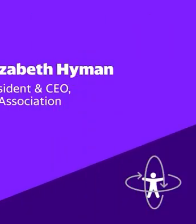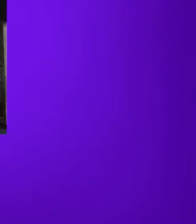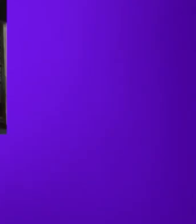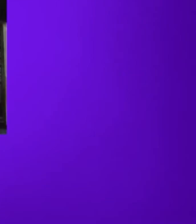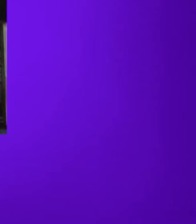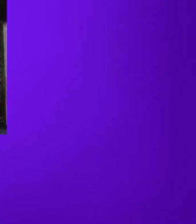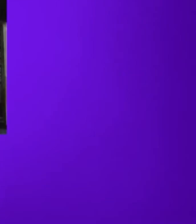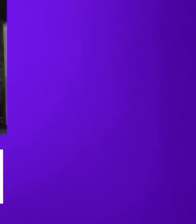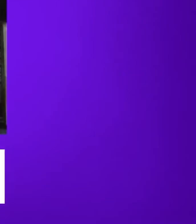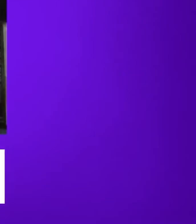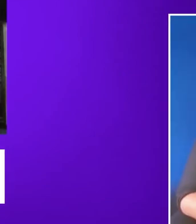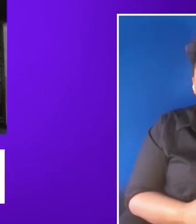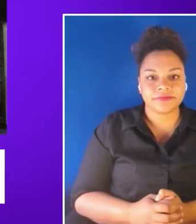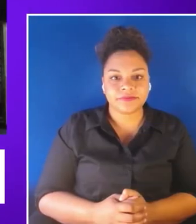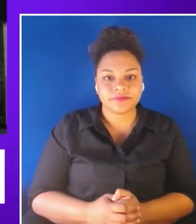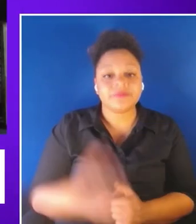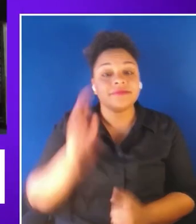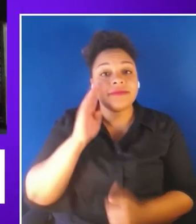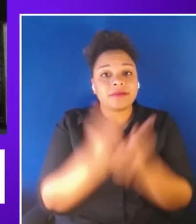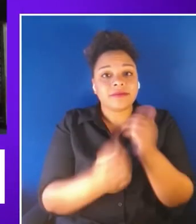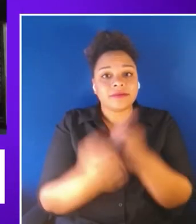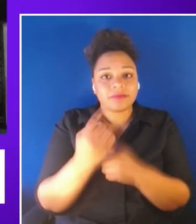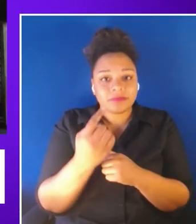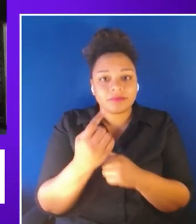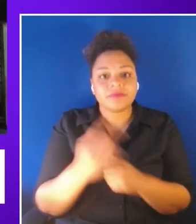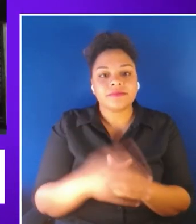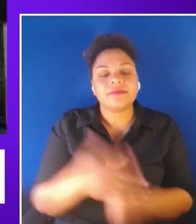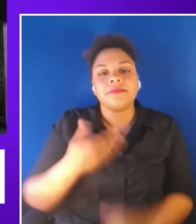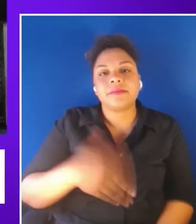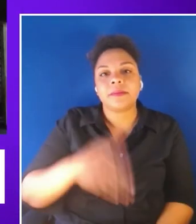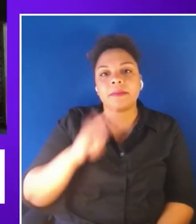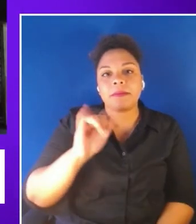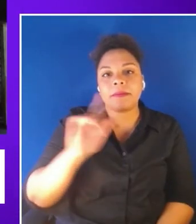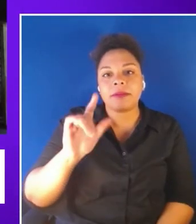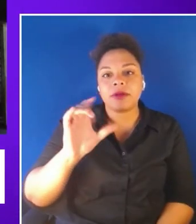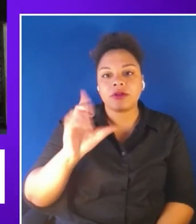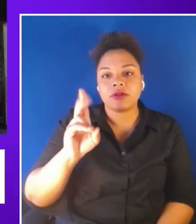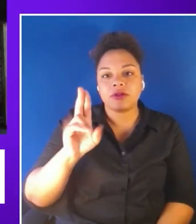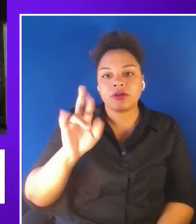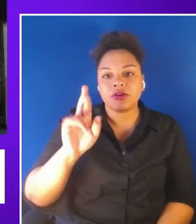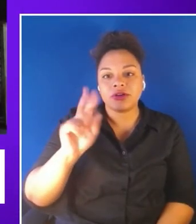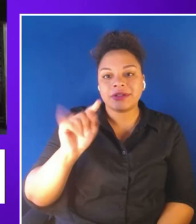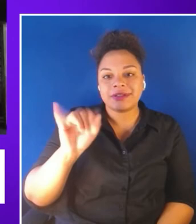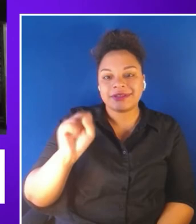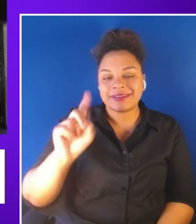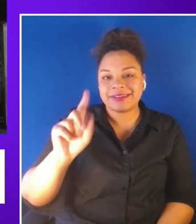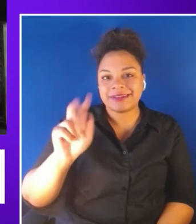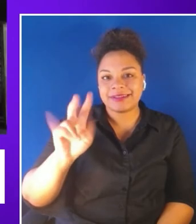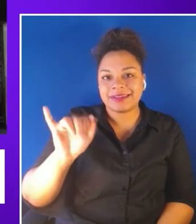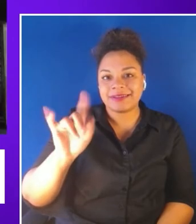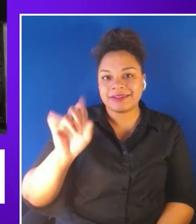Hi everyone, my name is Bill Curtis-Davidson and I co-direct the Partnership on Employment